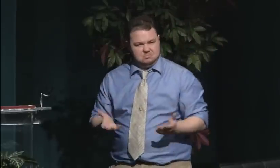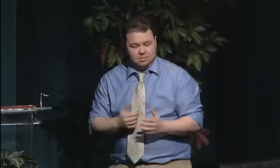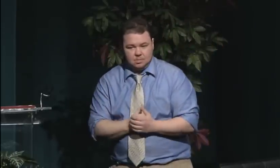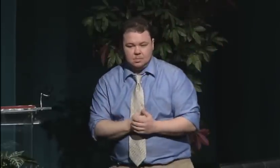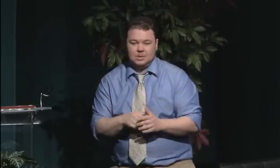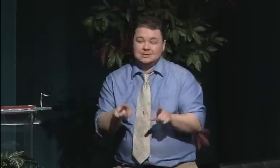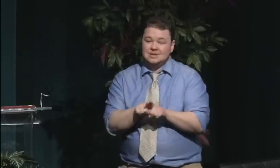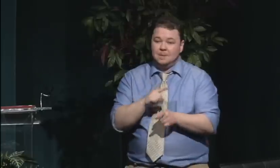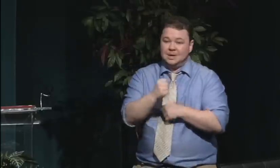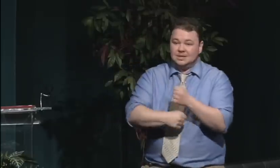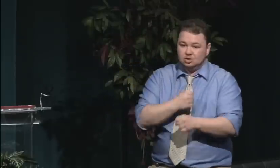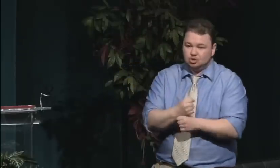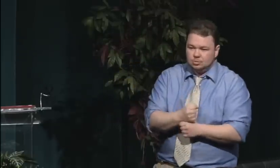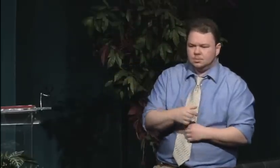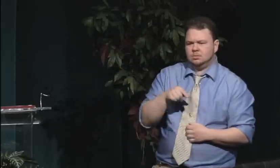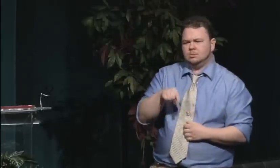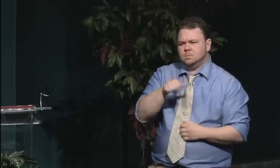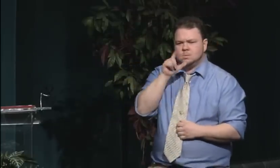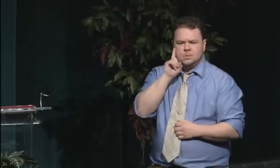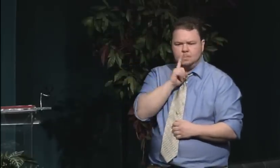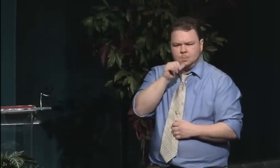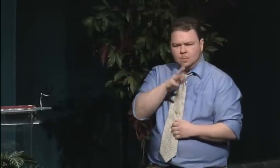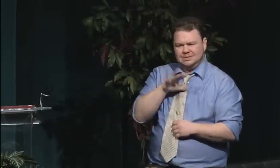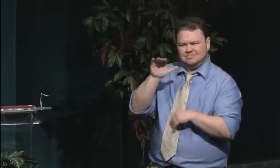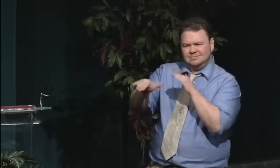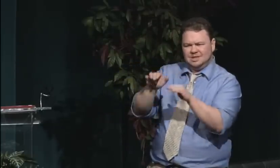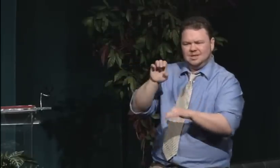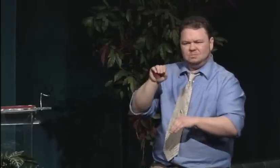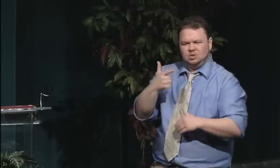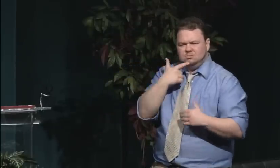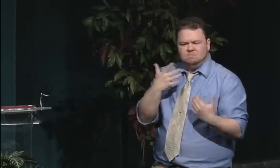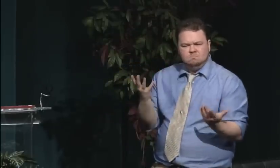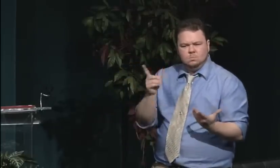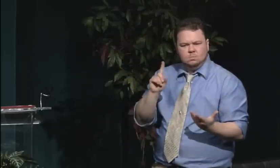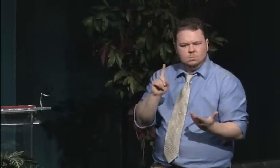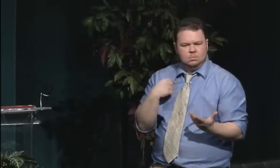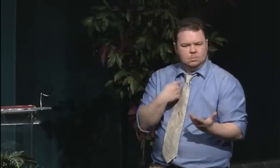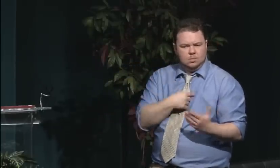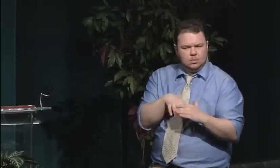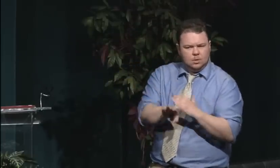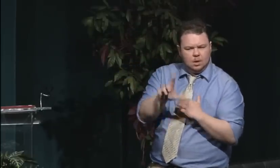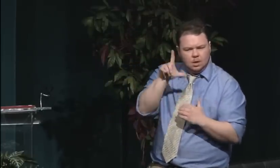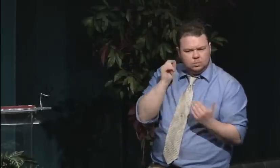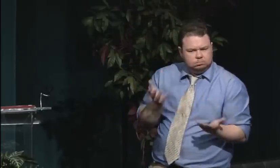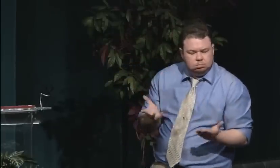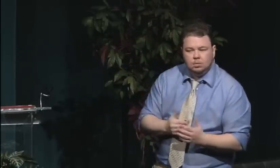It had gotten to the point where women were donating money to establish their own college